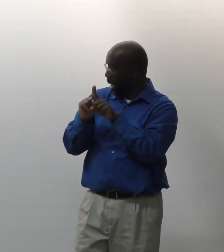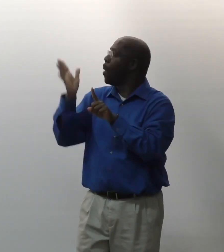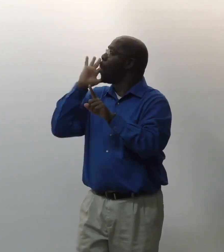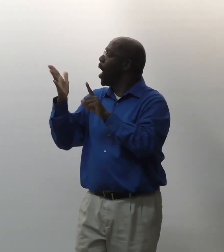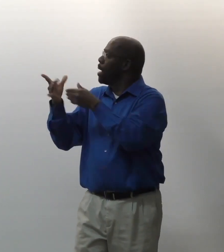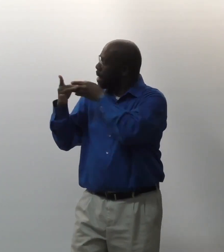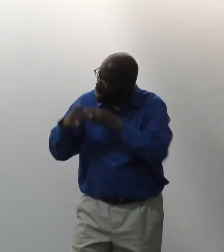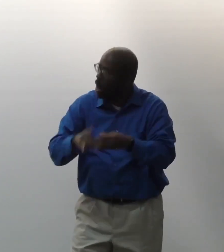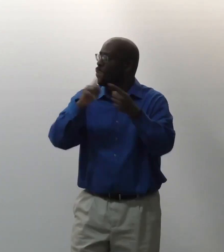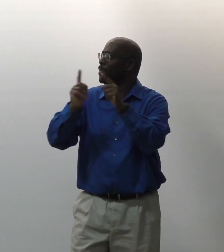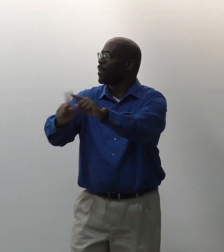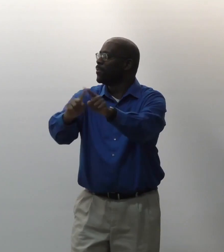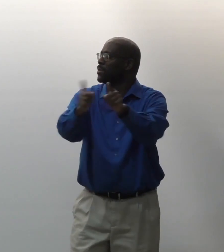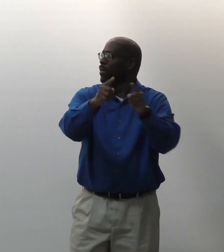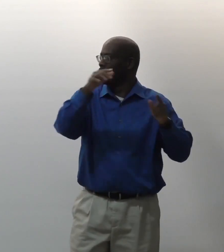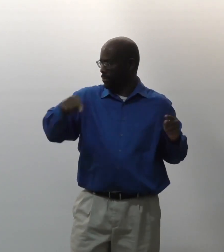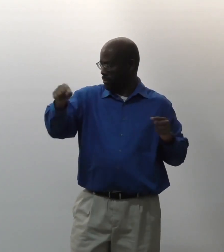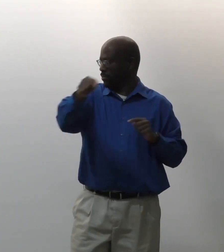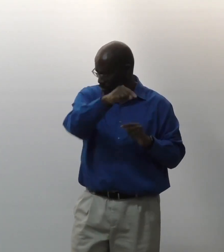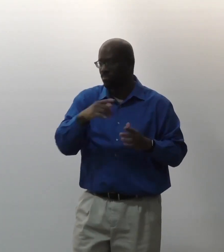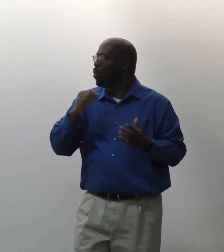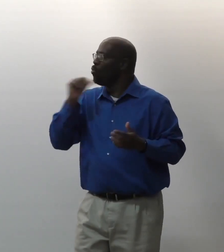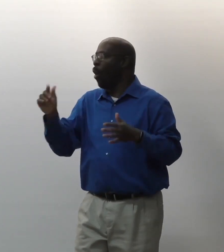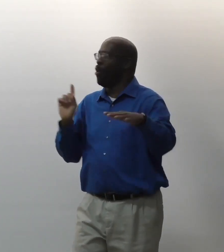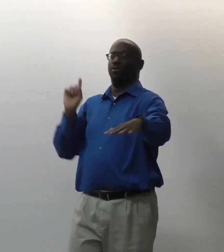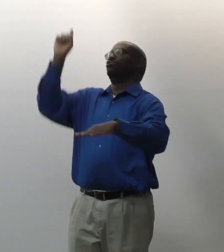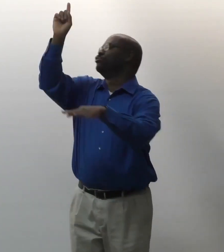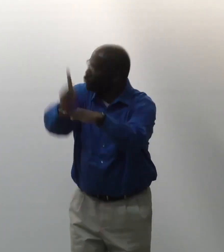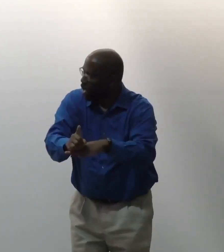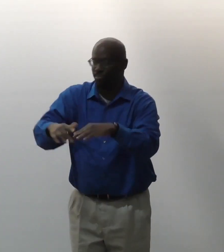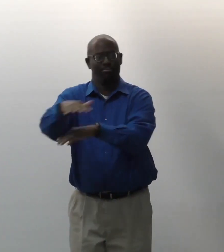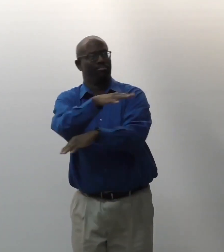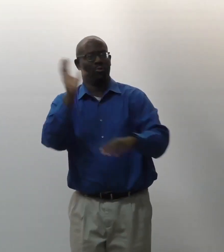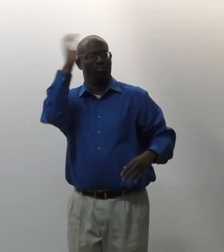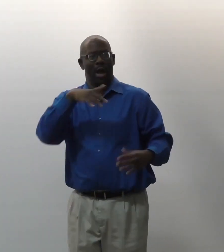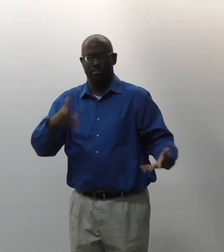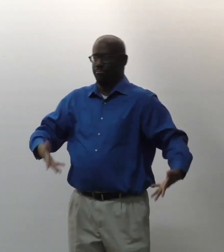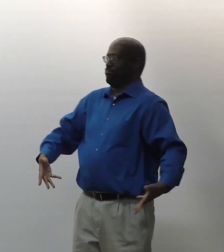And this cultural buddy would then lead you to various events so that you don't have to go alone